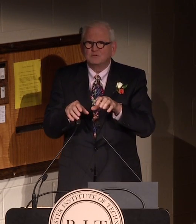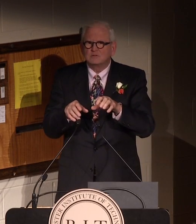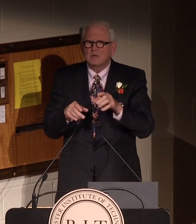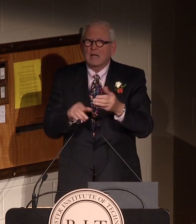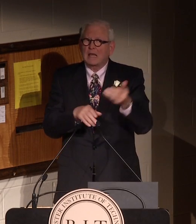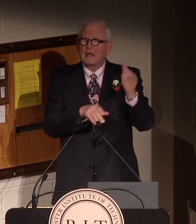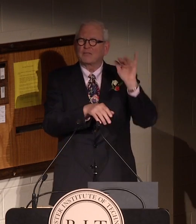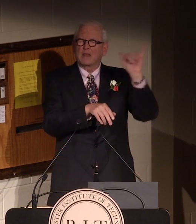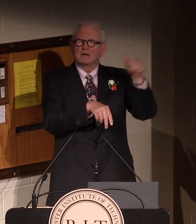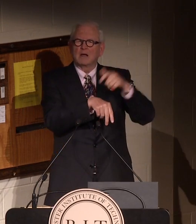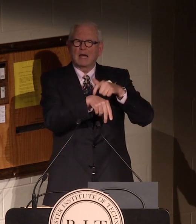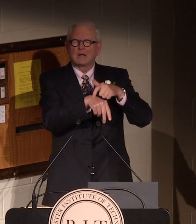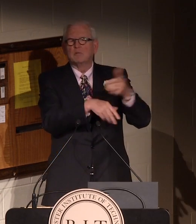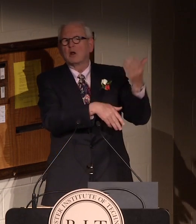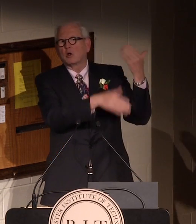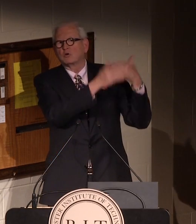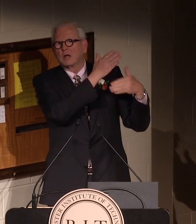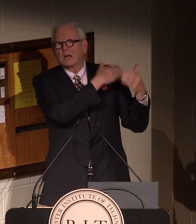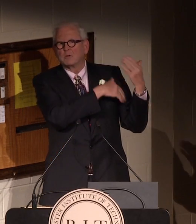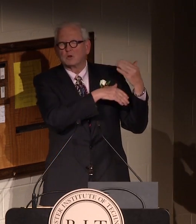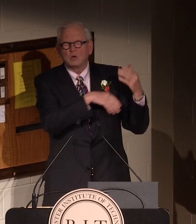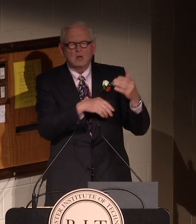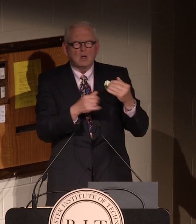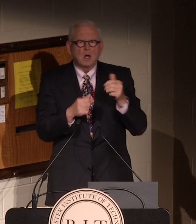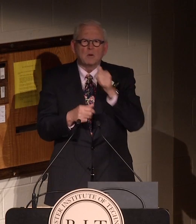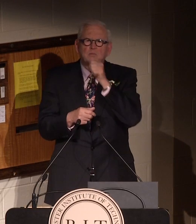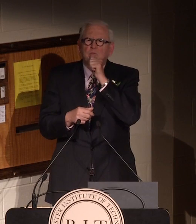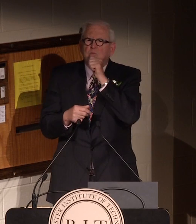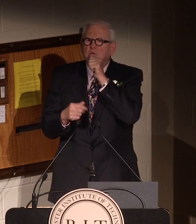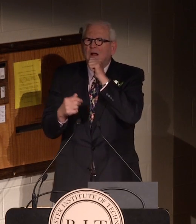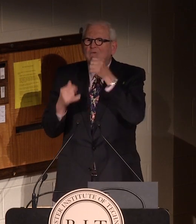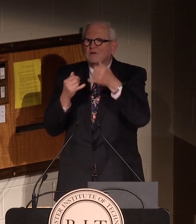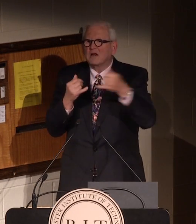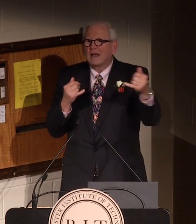He knew that the teletype device at that time, quite some time